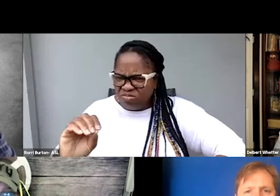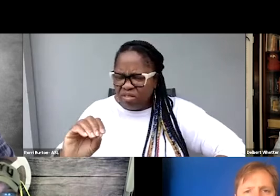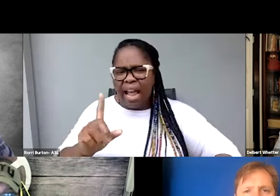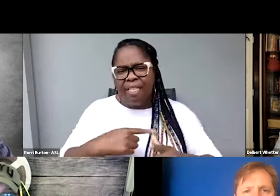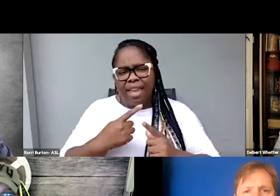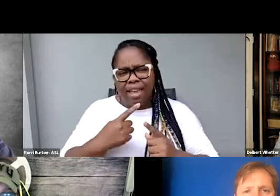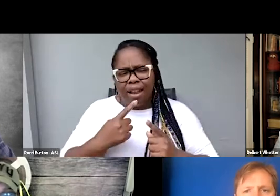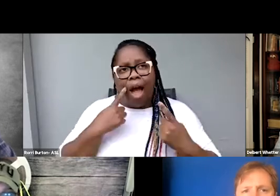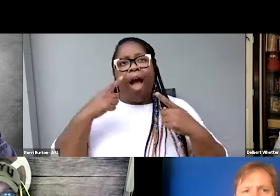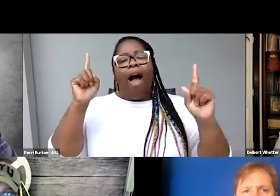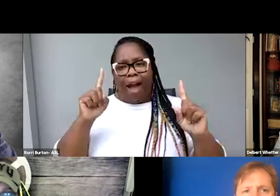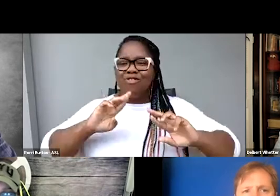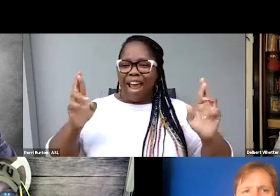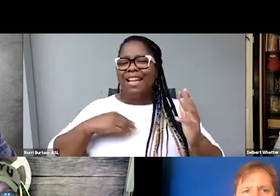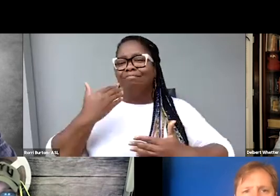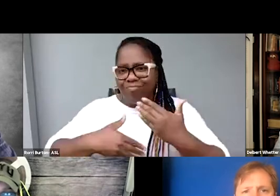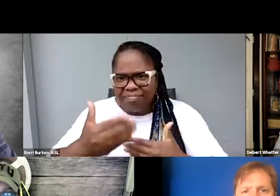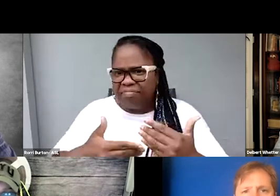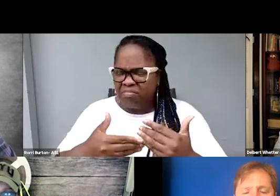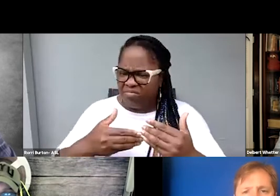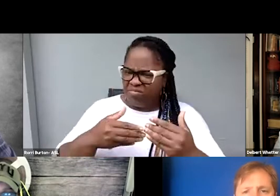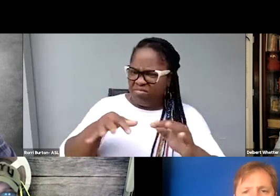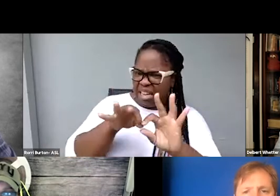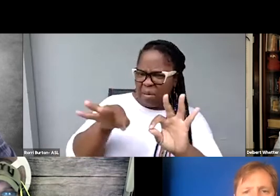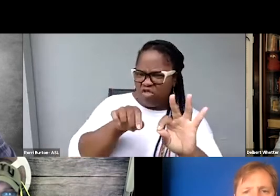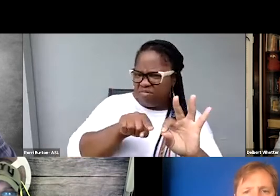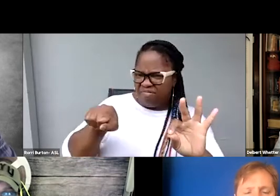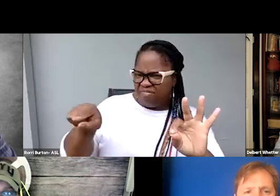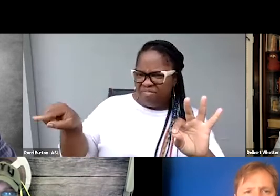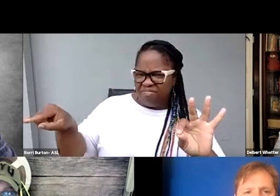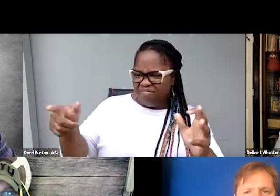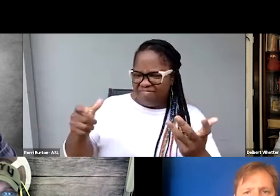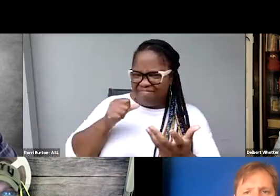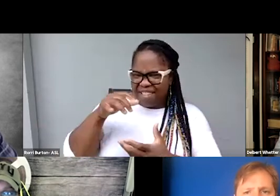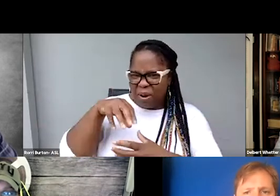So you pause and a little later that thought comes out.